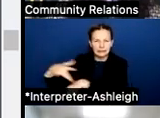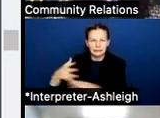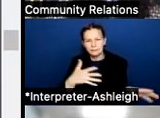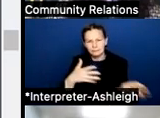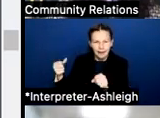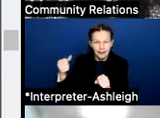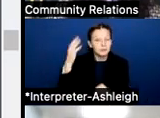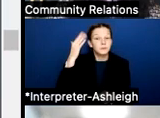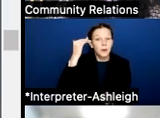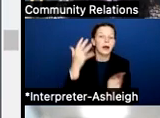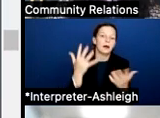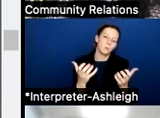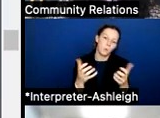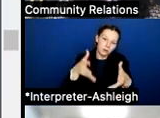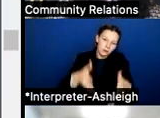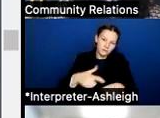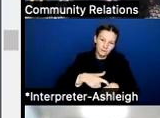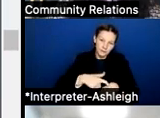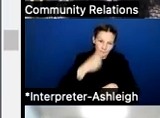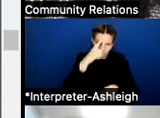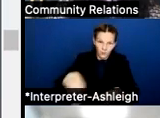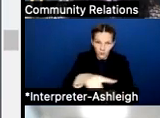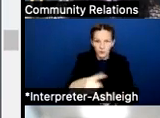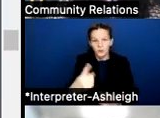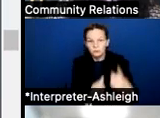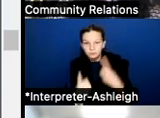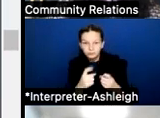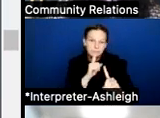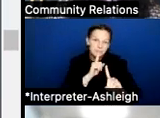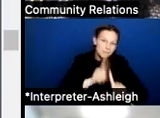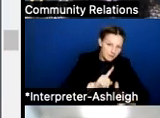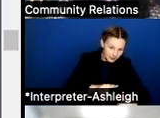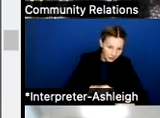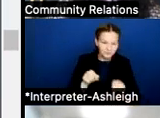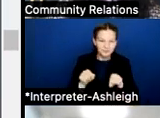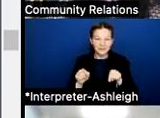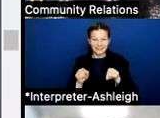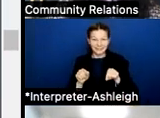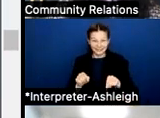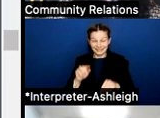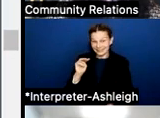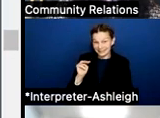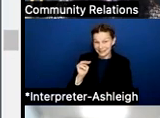to answer all your questions. But this is the tall M&O tax, which is the the fifth column.